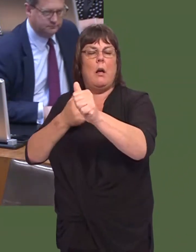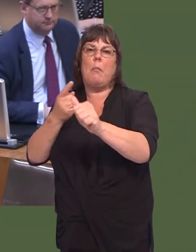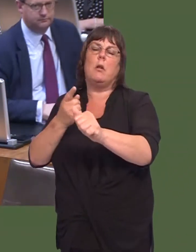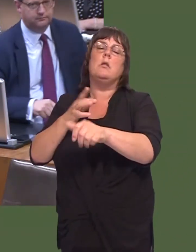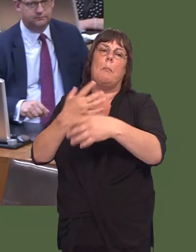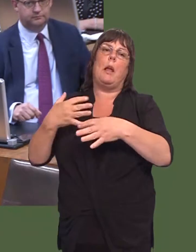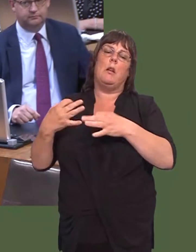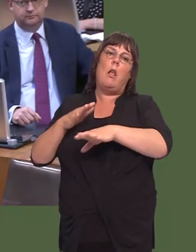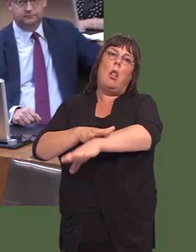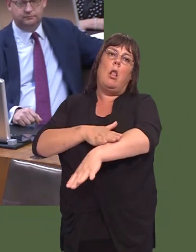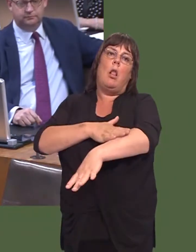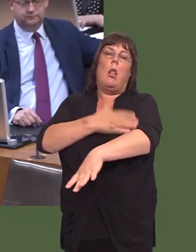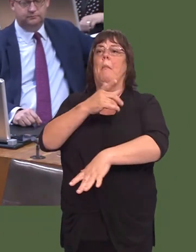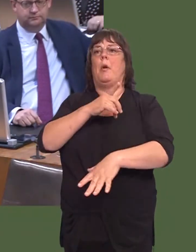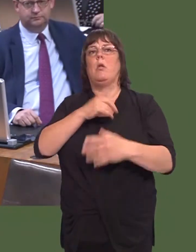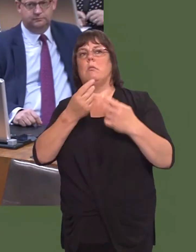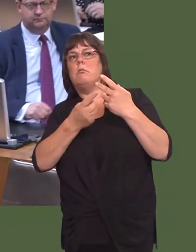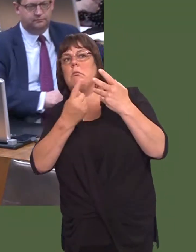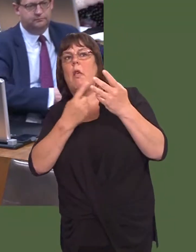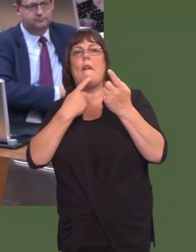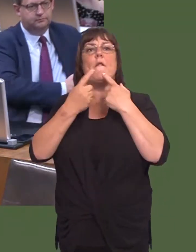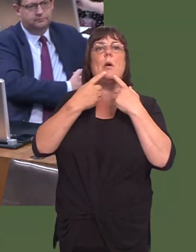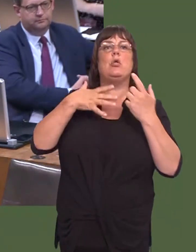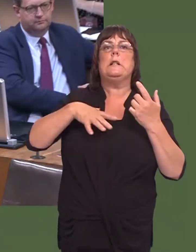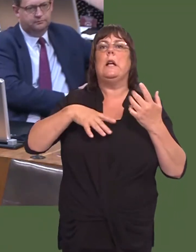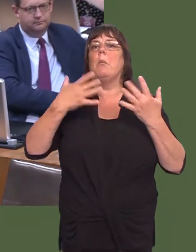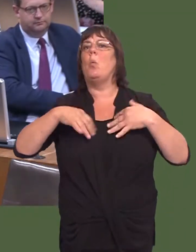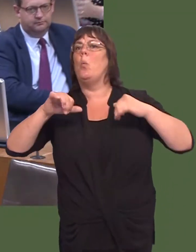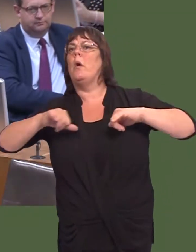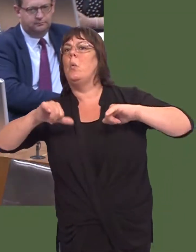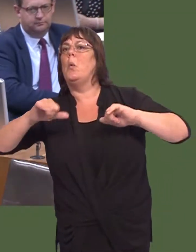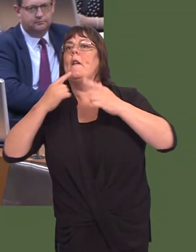Thatís because information has had to be sought at certain points, and that information has been provided.